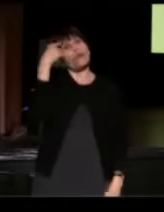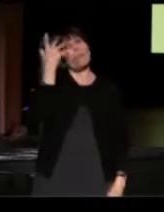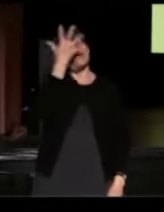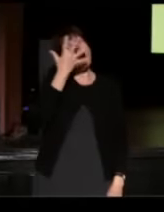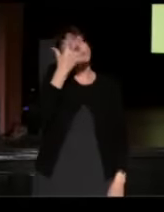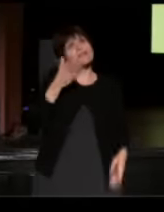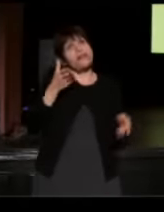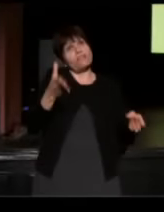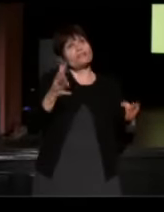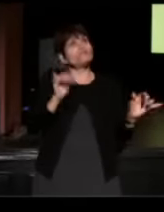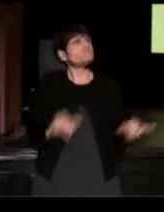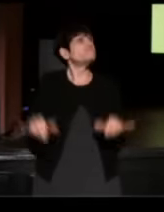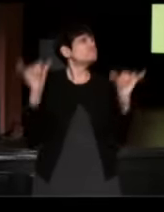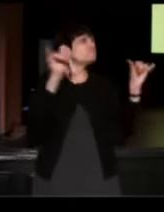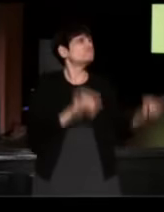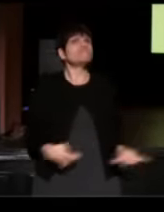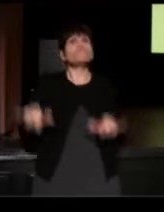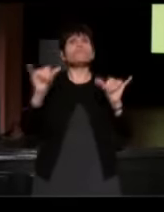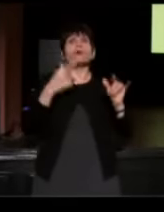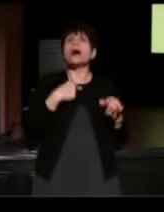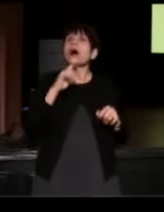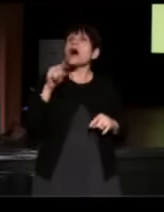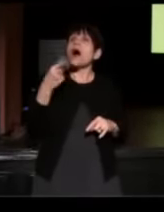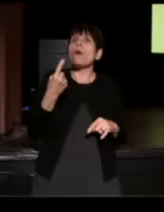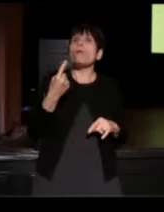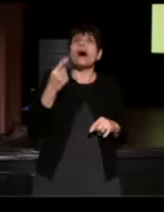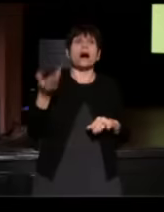and I was almost another dead black male.